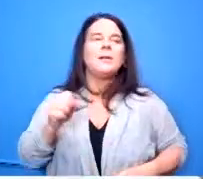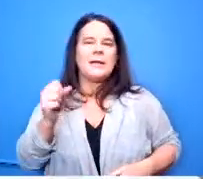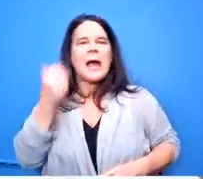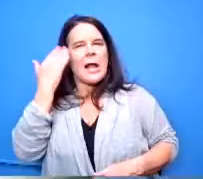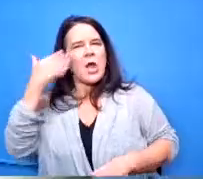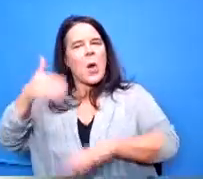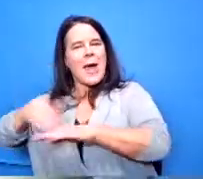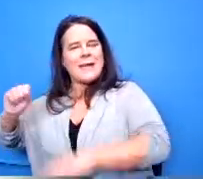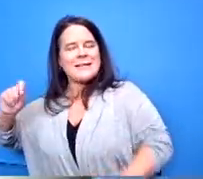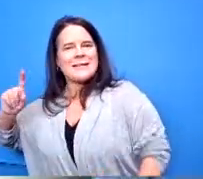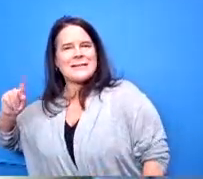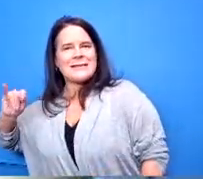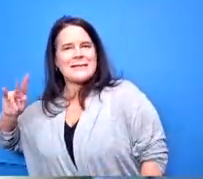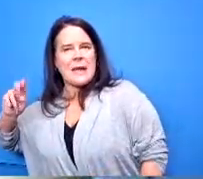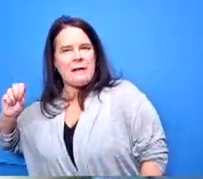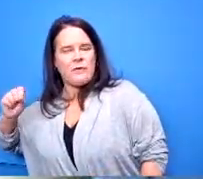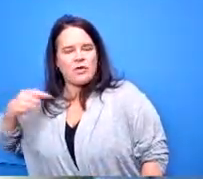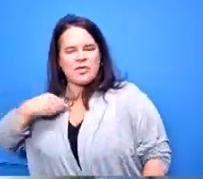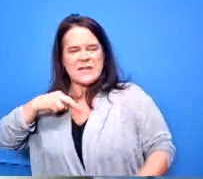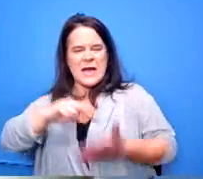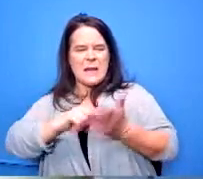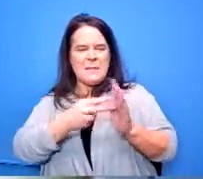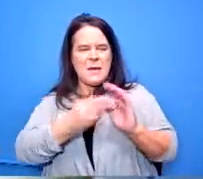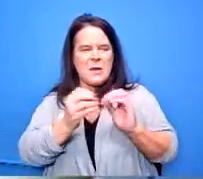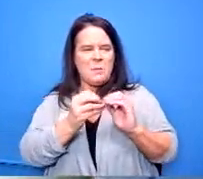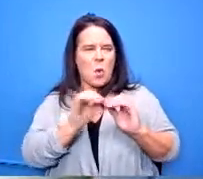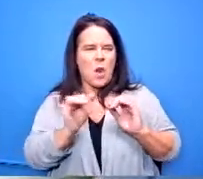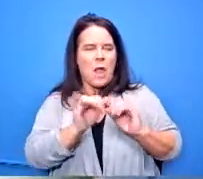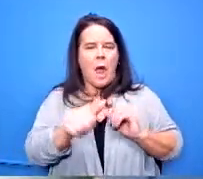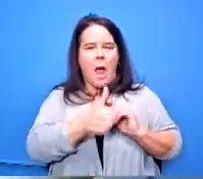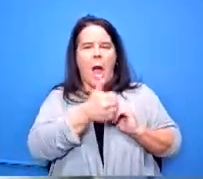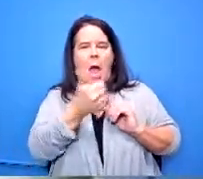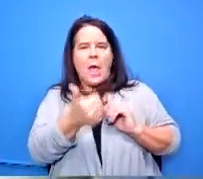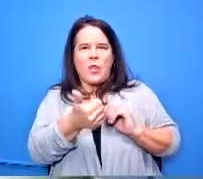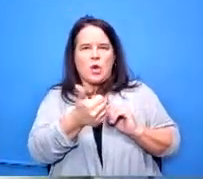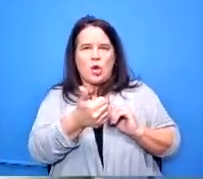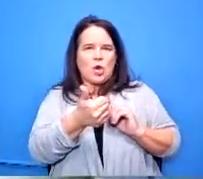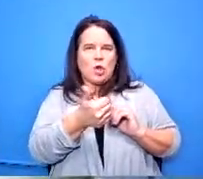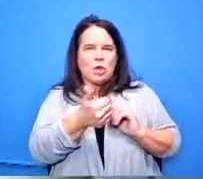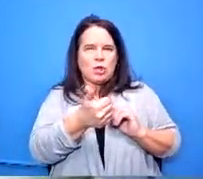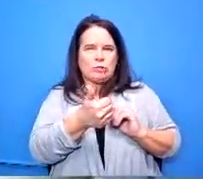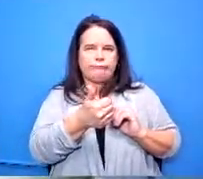talking more like in other fields so if there was a law class and you had a law professor